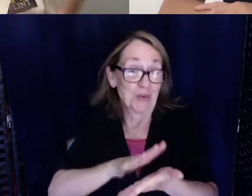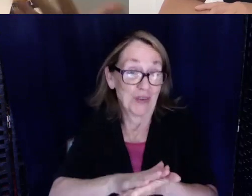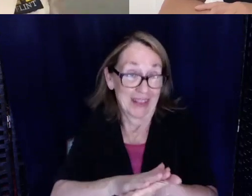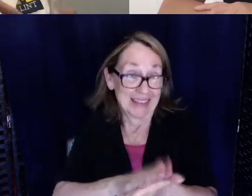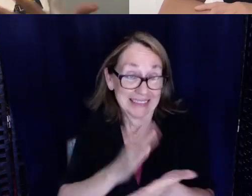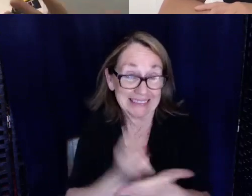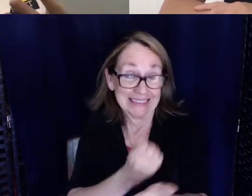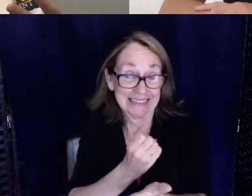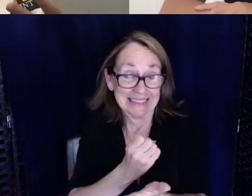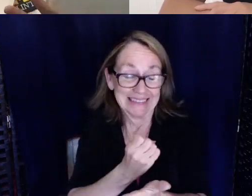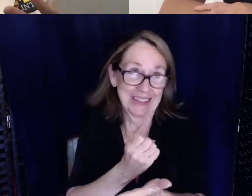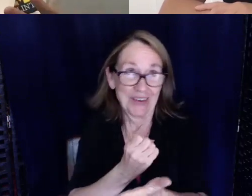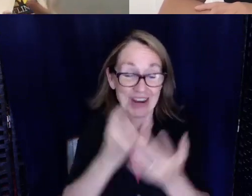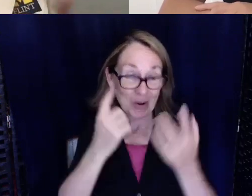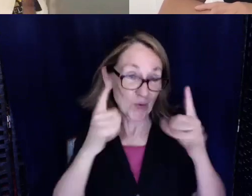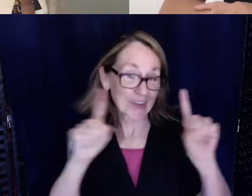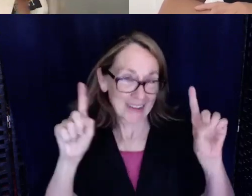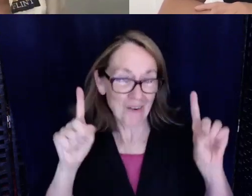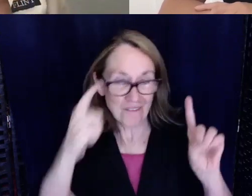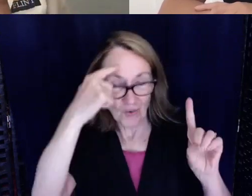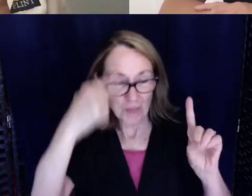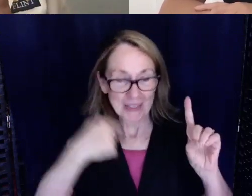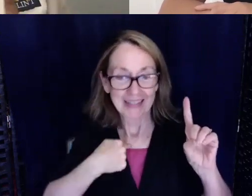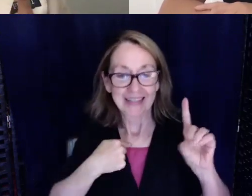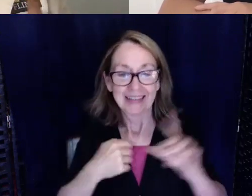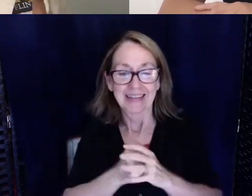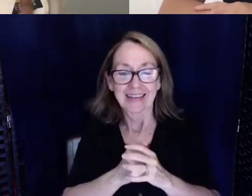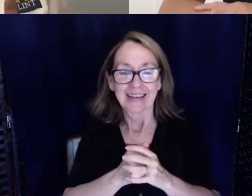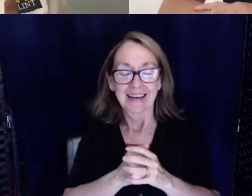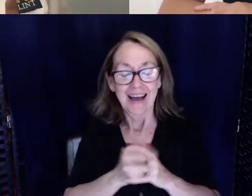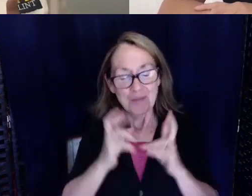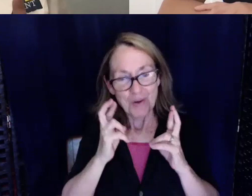it kind of works out for me and I'm hoping that it works out for all